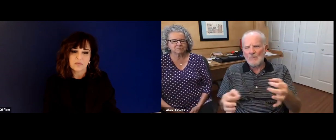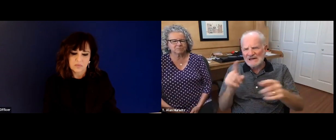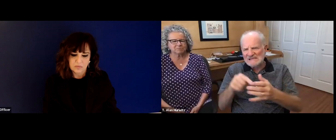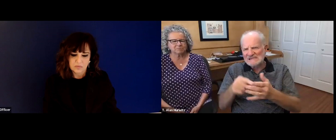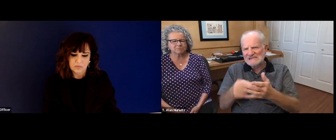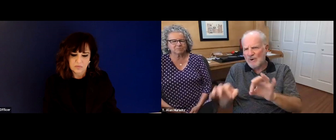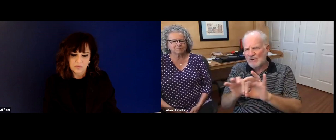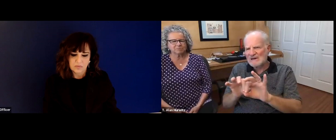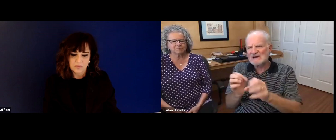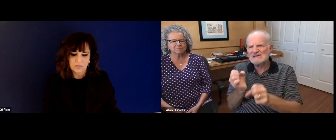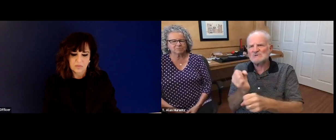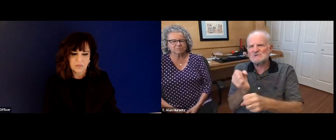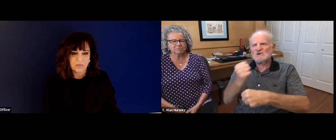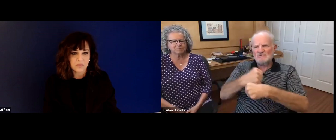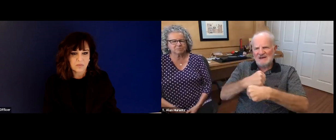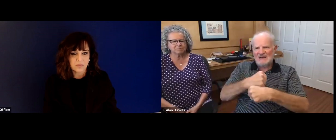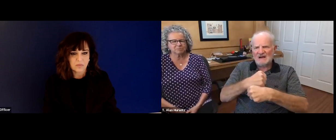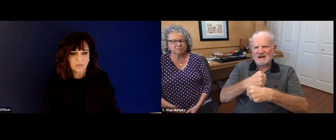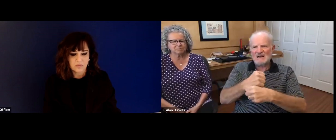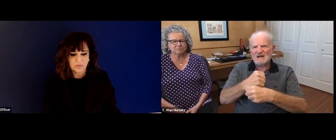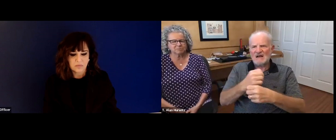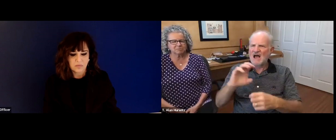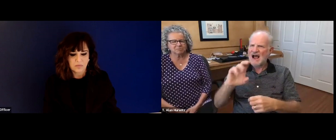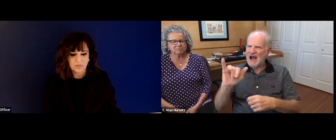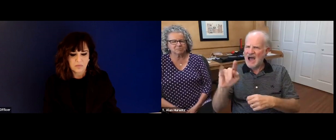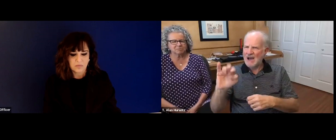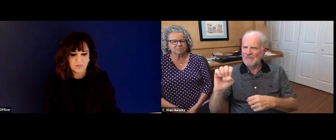But I want to be clear that it's not just me that made it all of